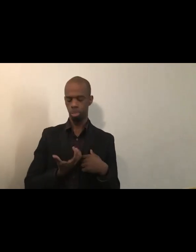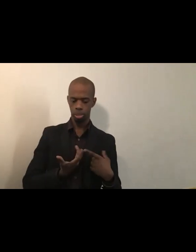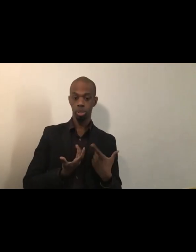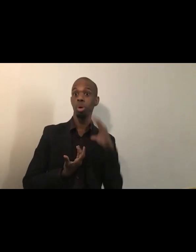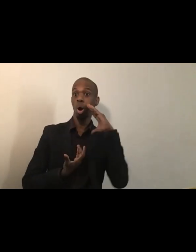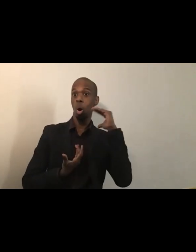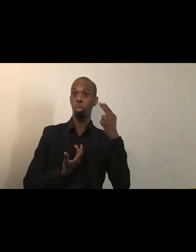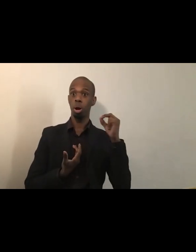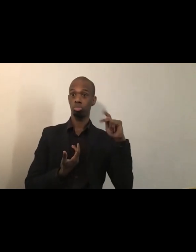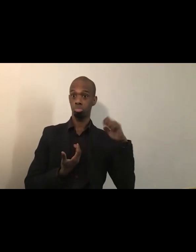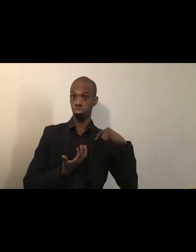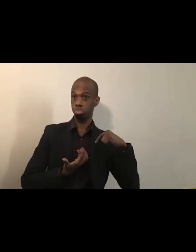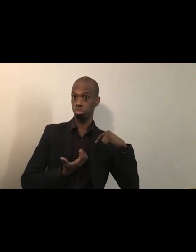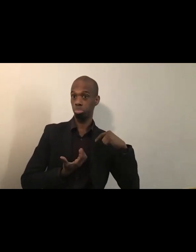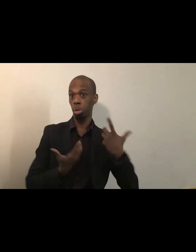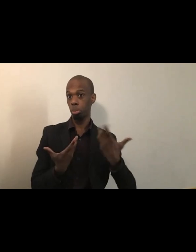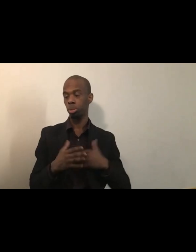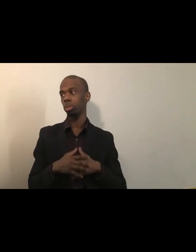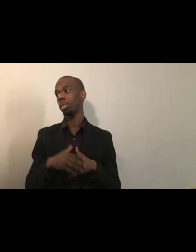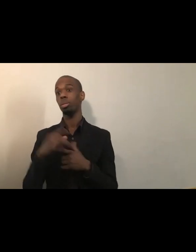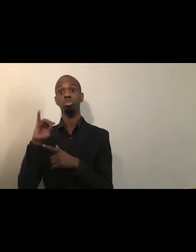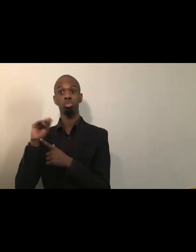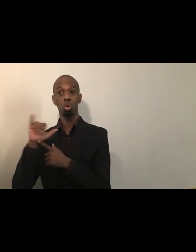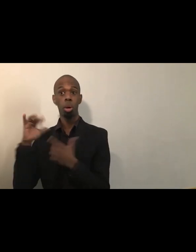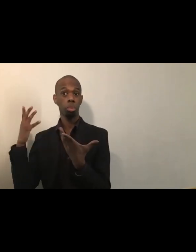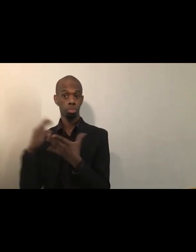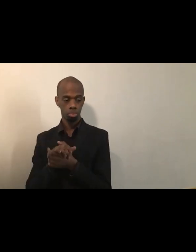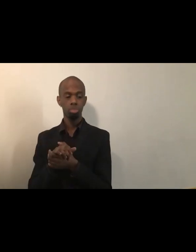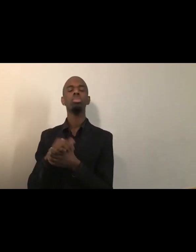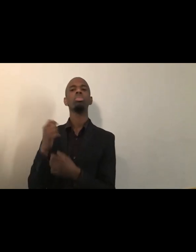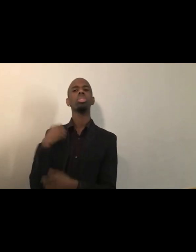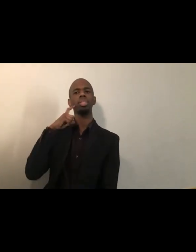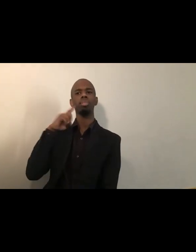I felt, I guess, a bit of what Daryl was feeling, and that I felt a little guilty,